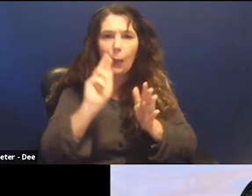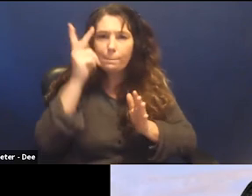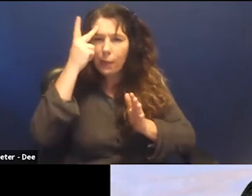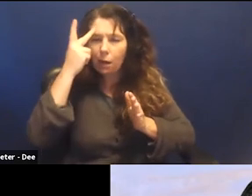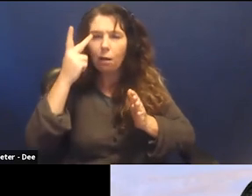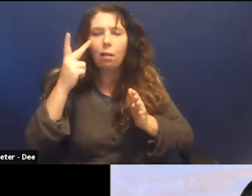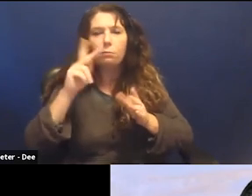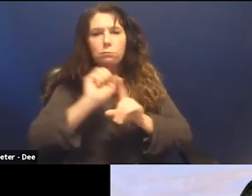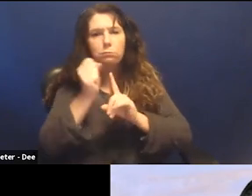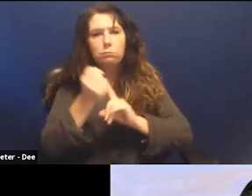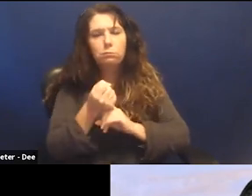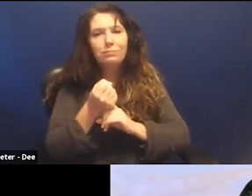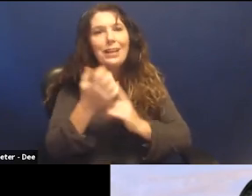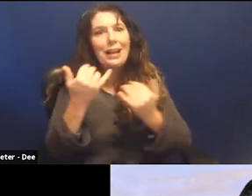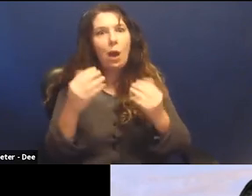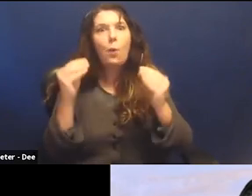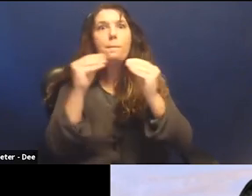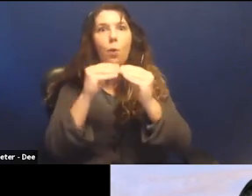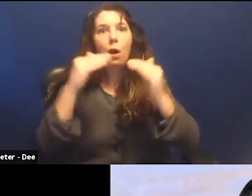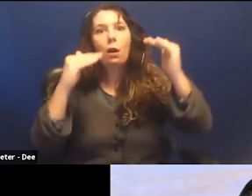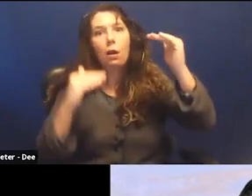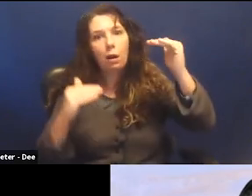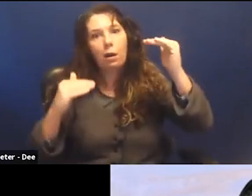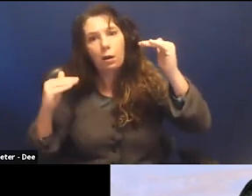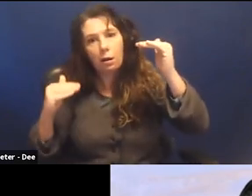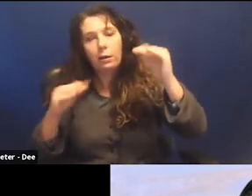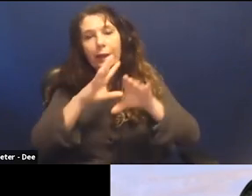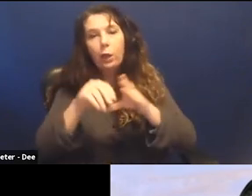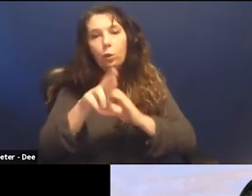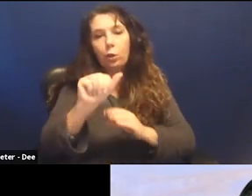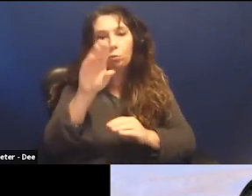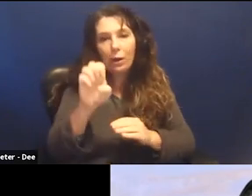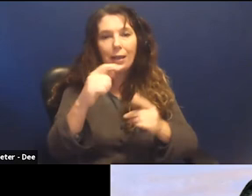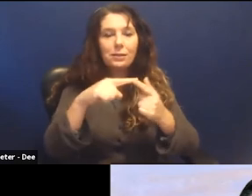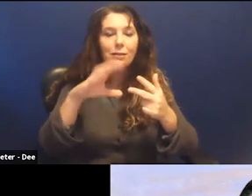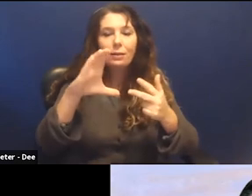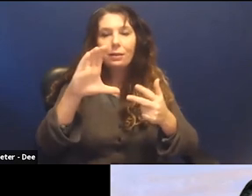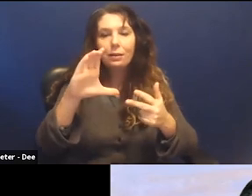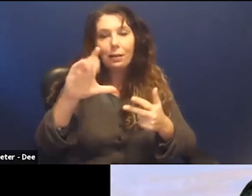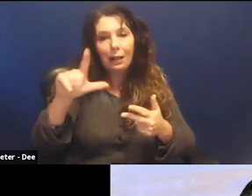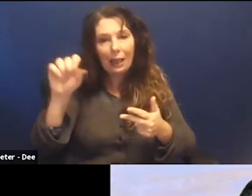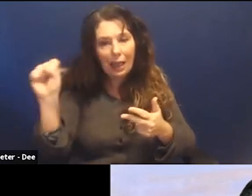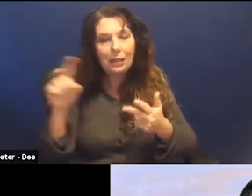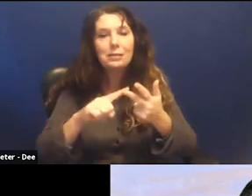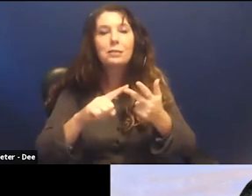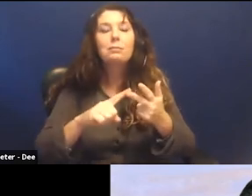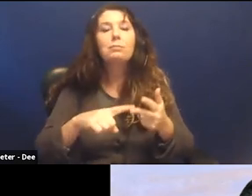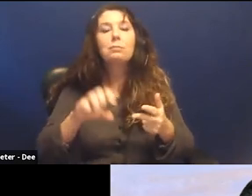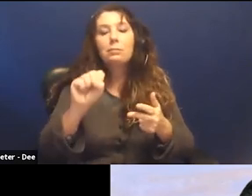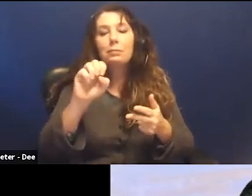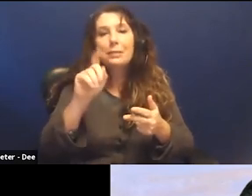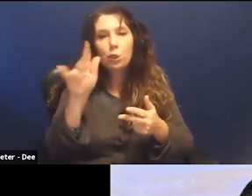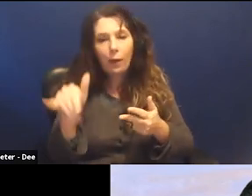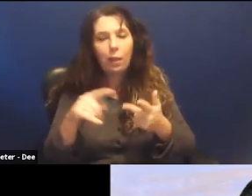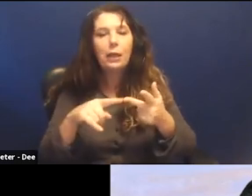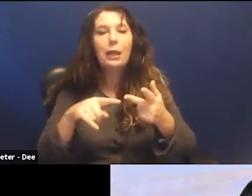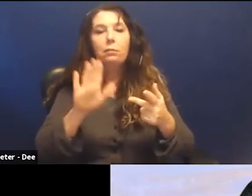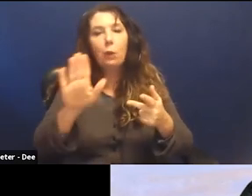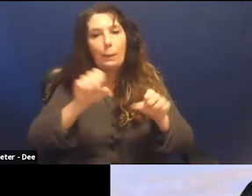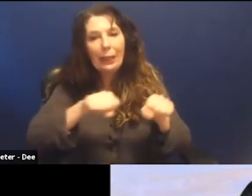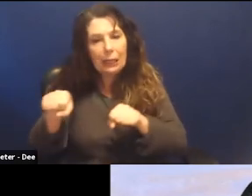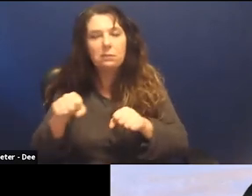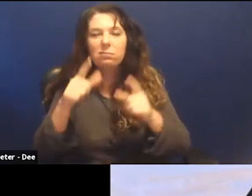of inequality into the equation, and these include race, class, sexuality, ability and so many more things.